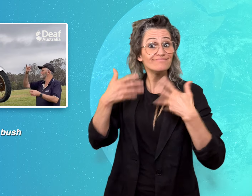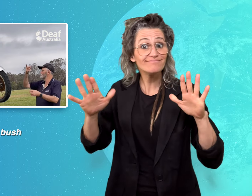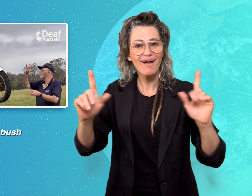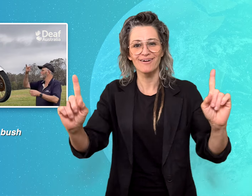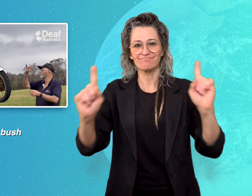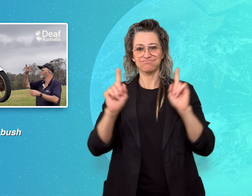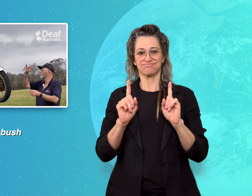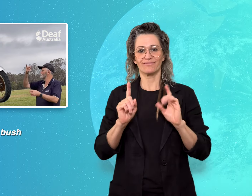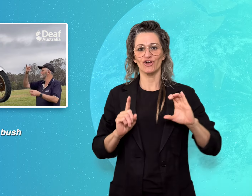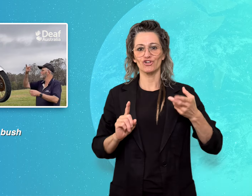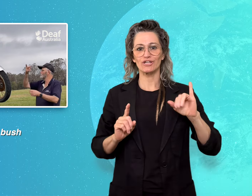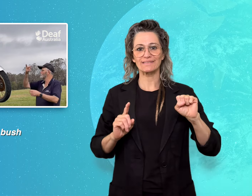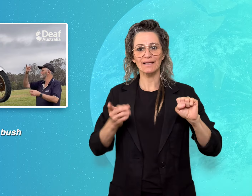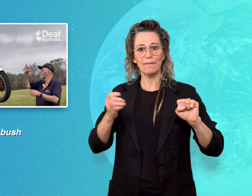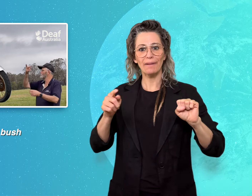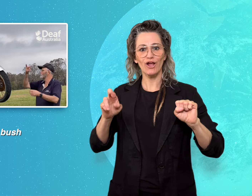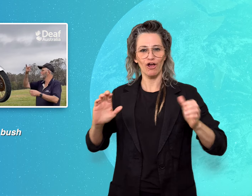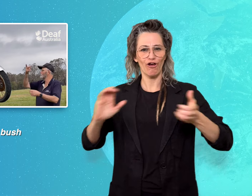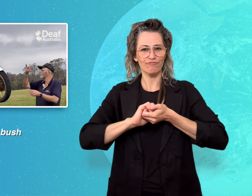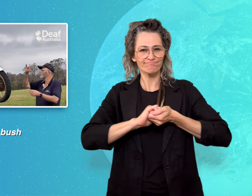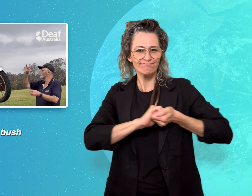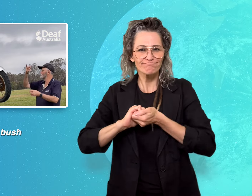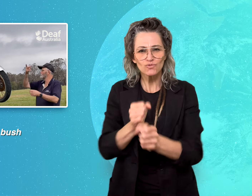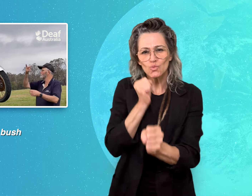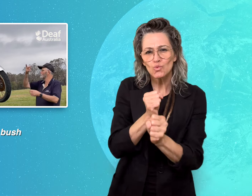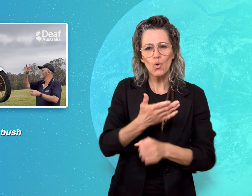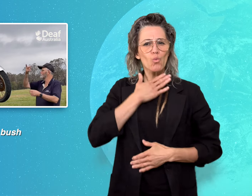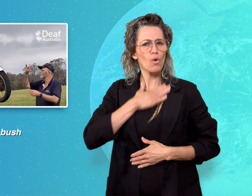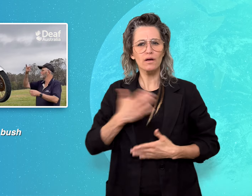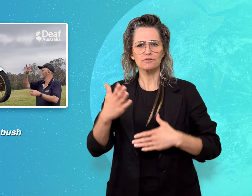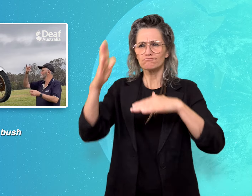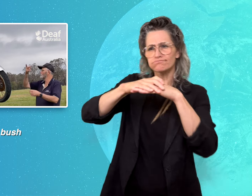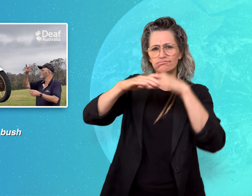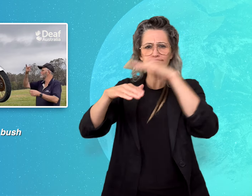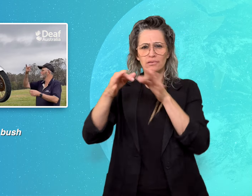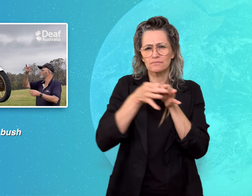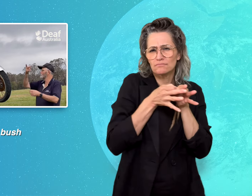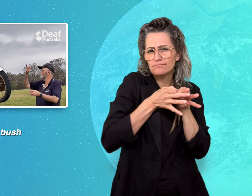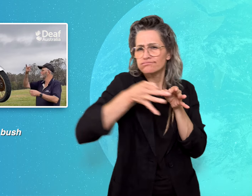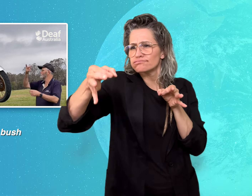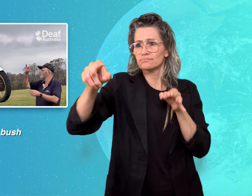to build an off-grid property lifestyle. Their off-grid property